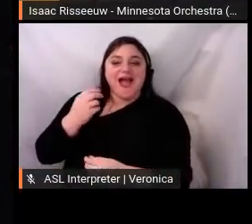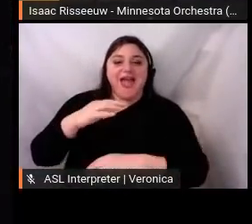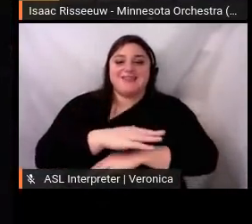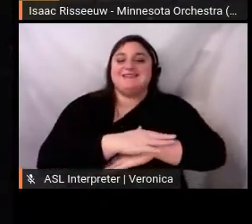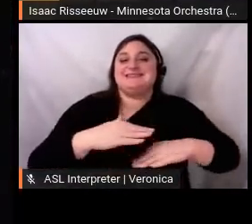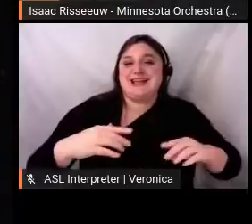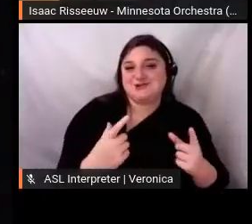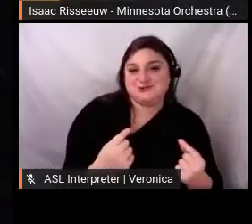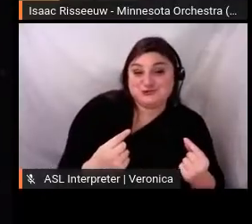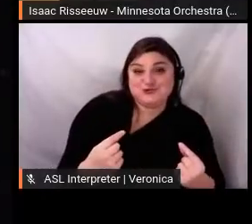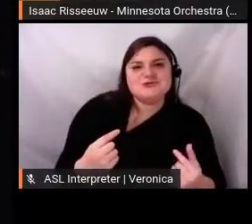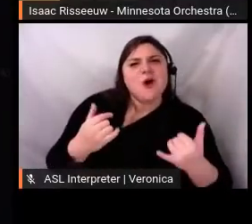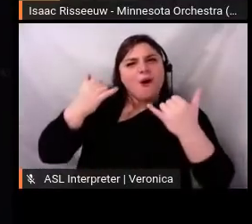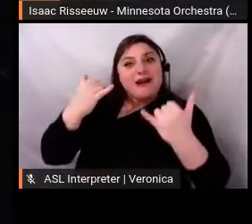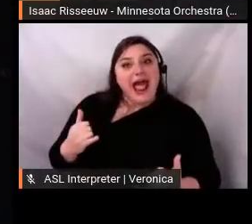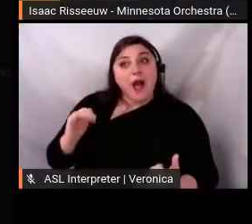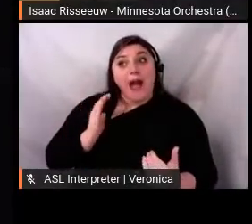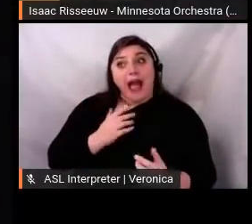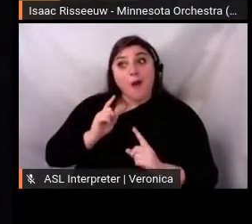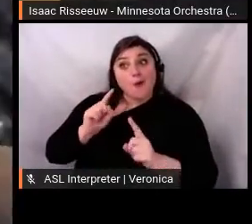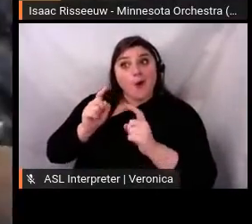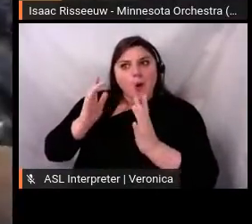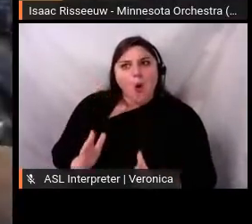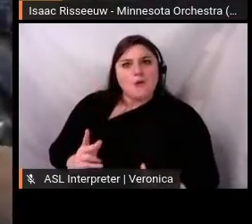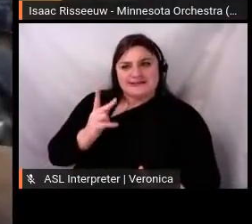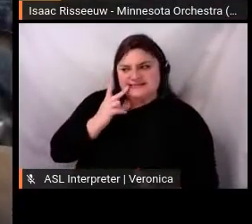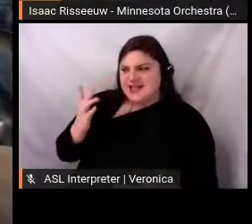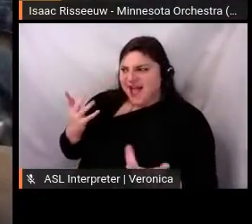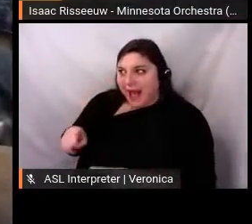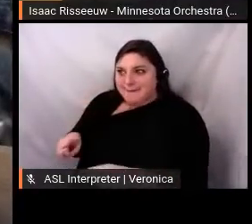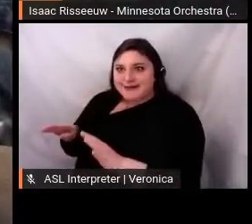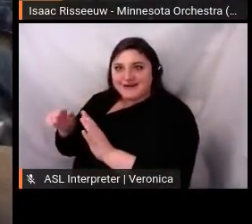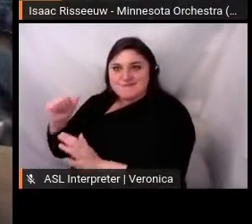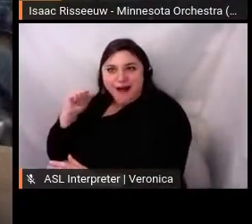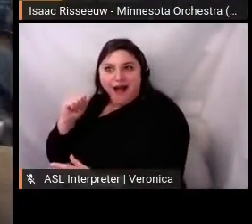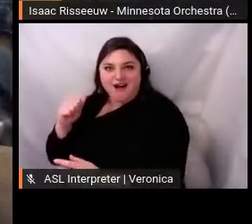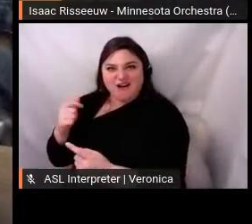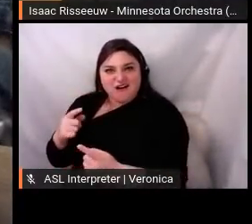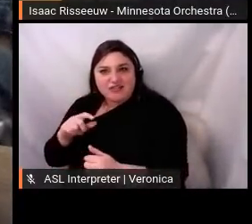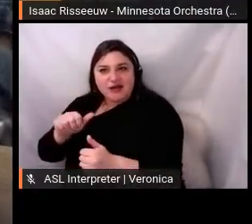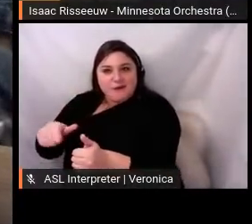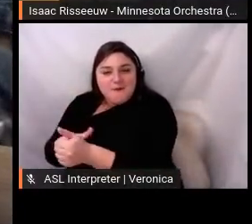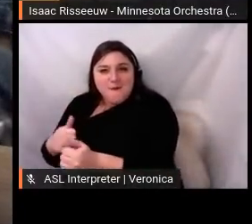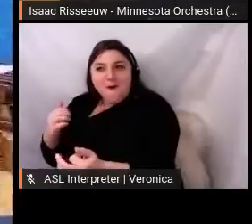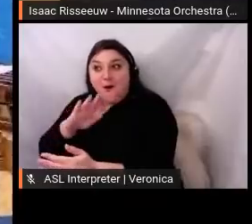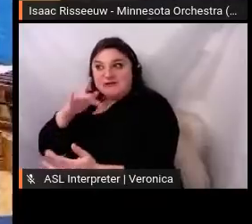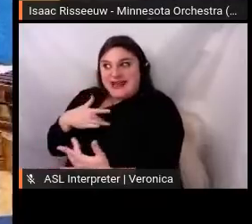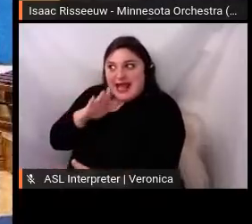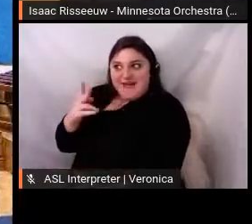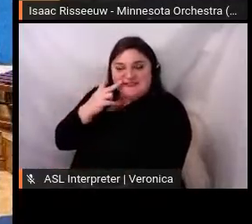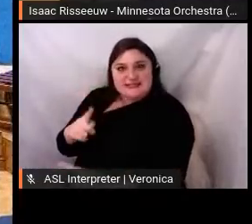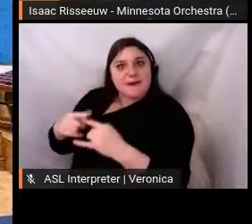of engagement to our concerts. And the collaboration continues with our musicians another one committee, helping to create content that